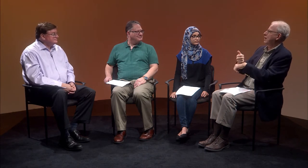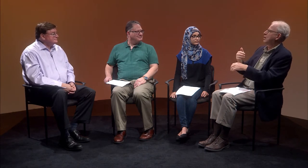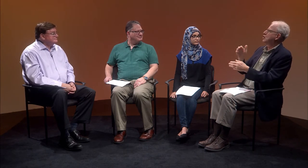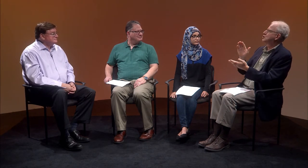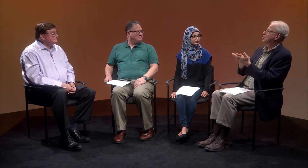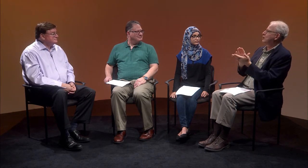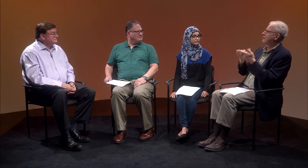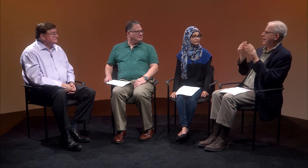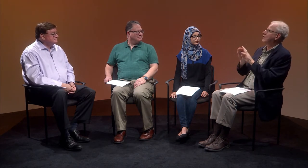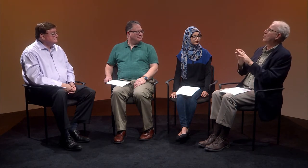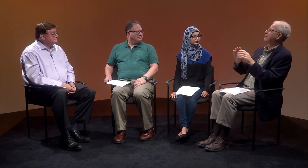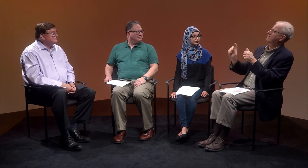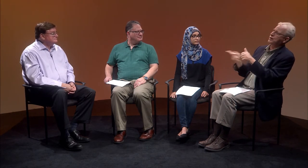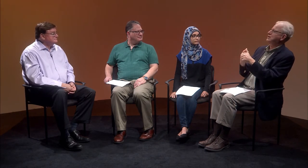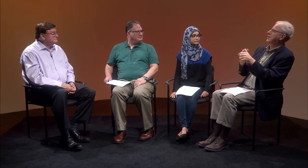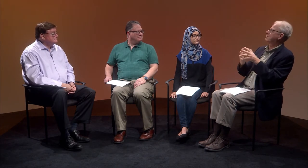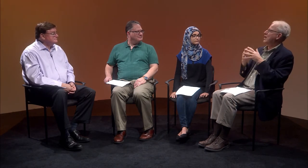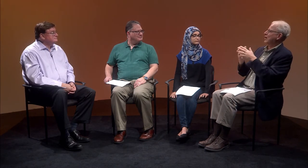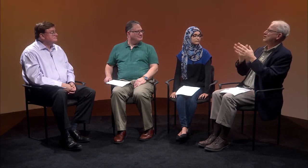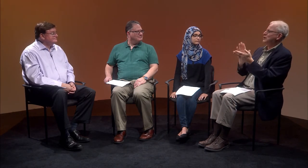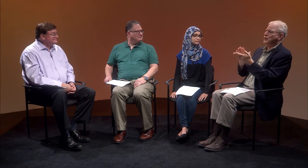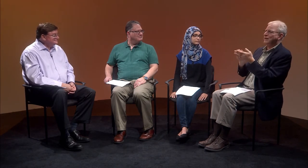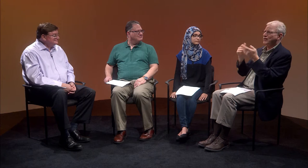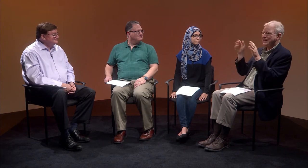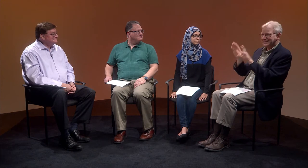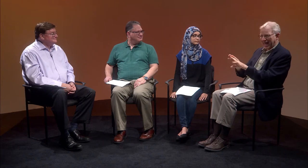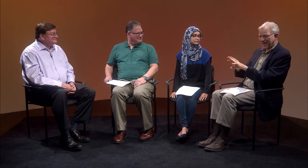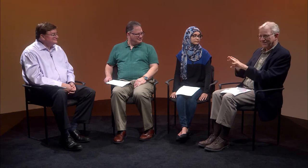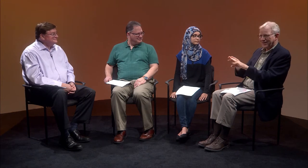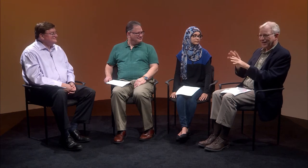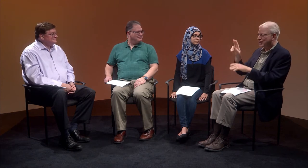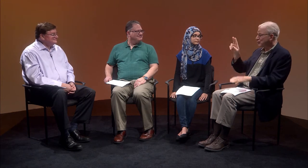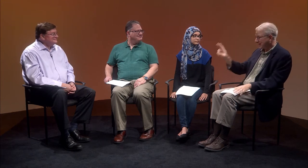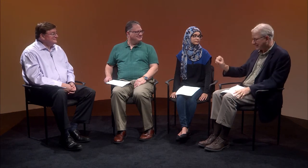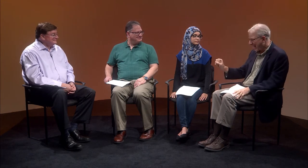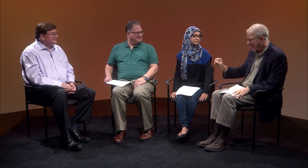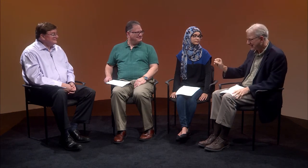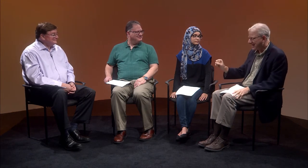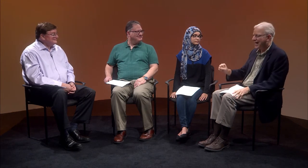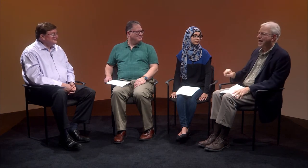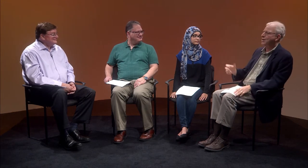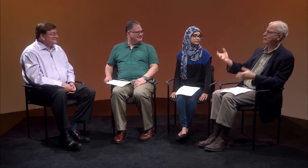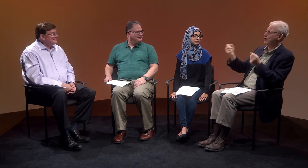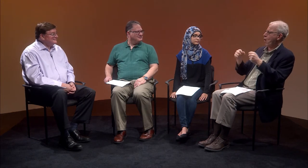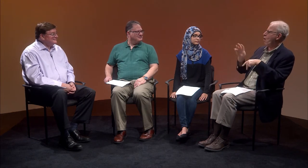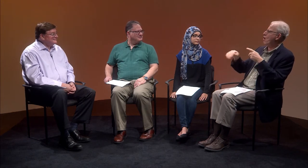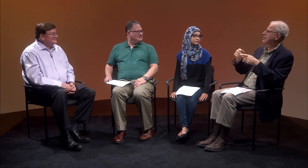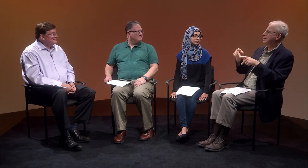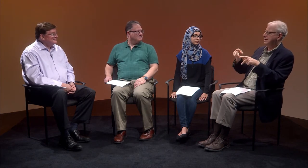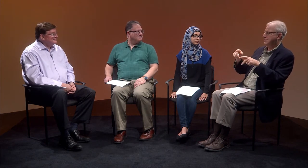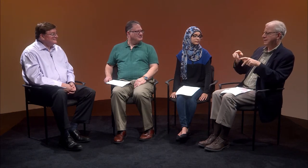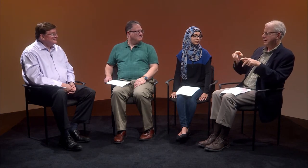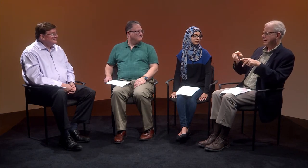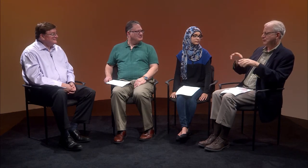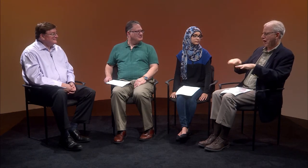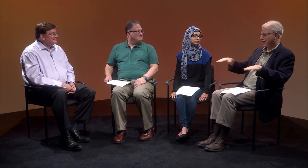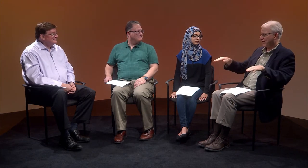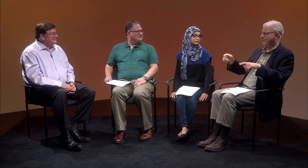All of this led to the establishment of the first deaf school, The American School for the Deaf.